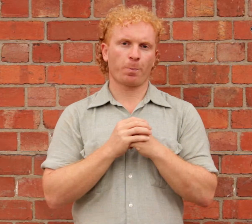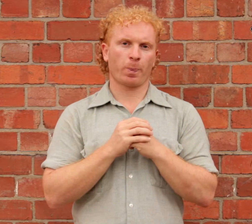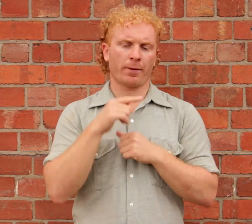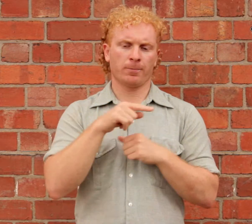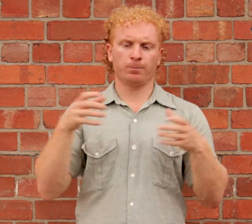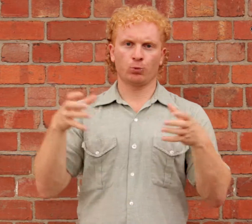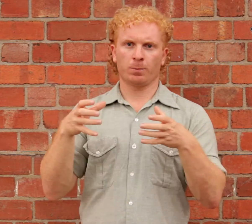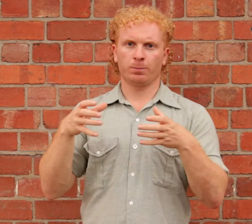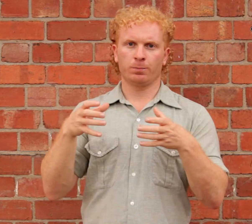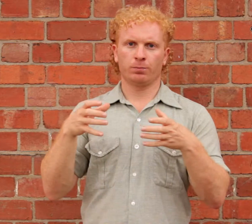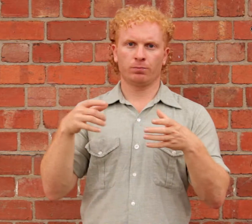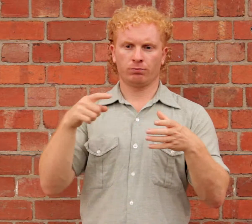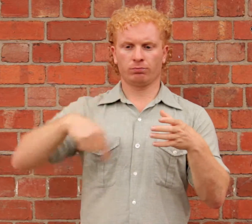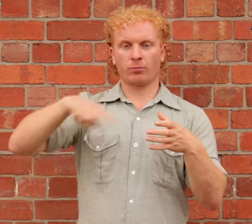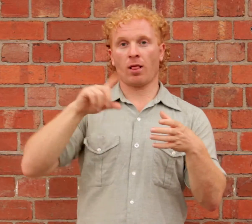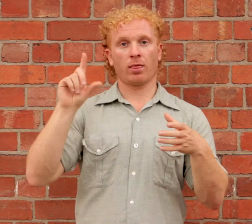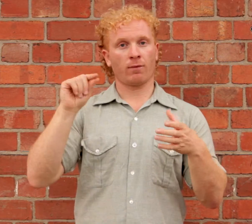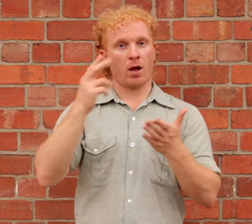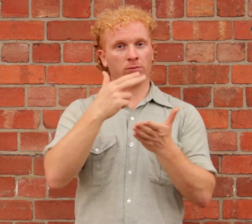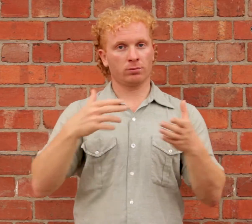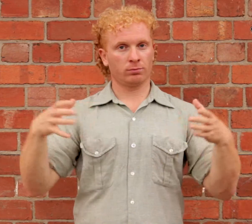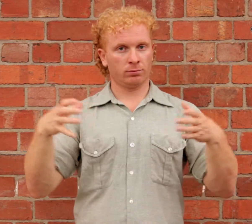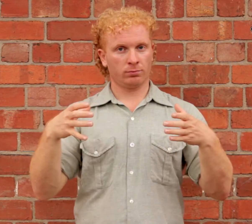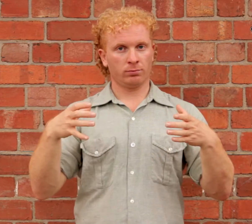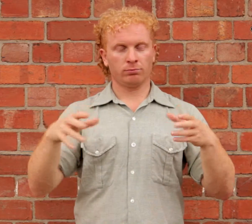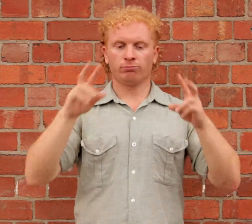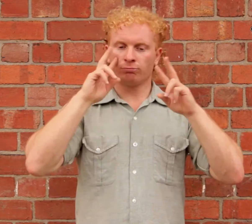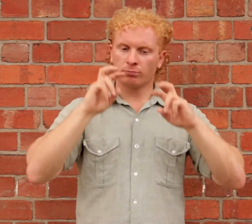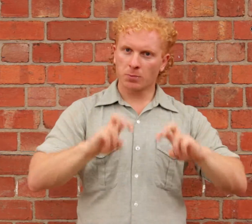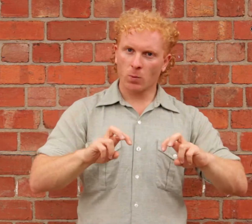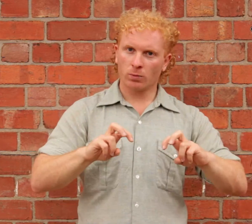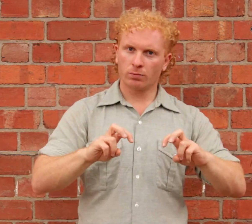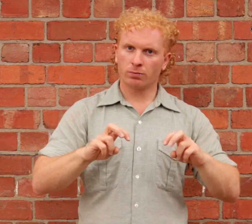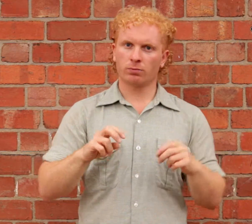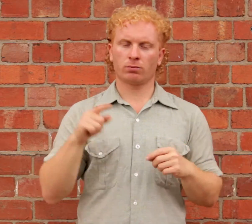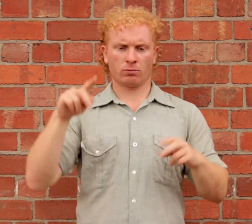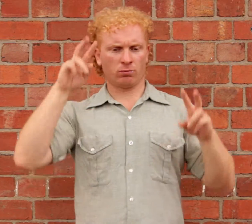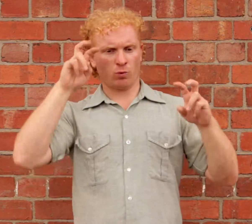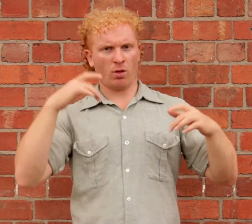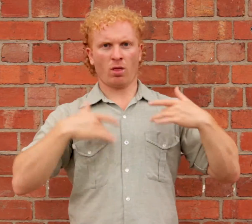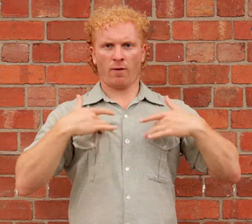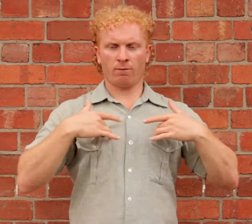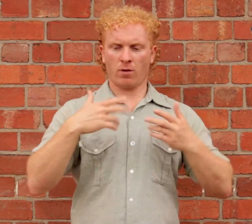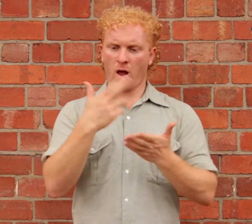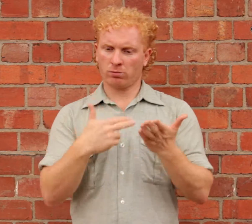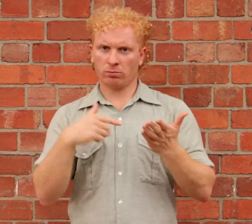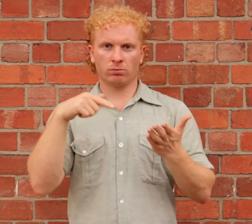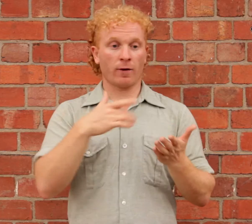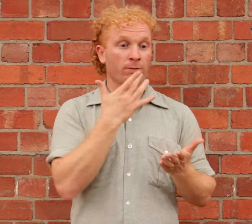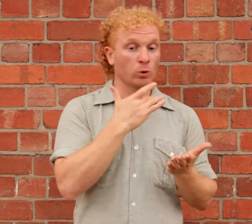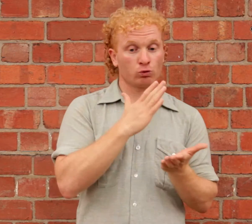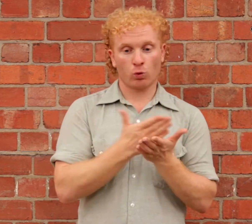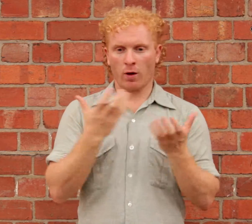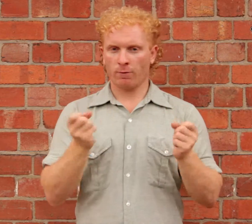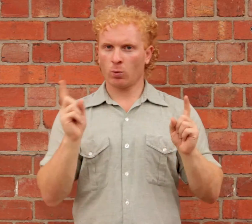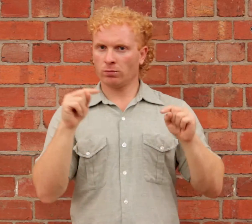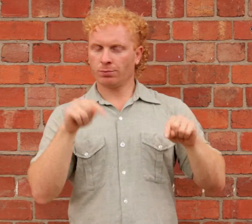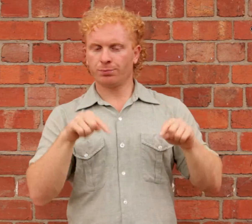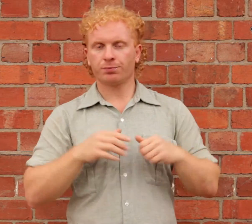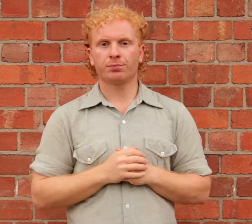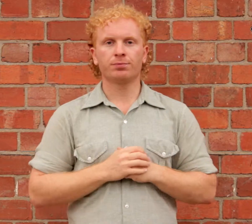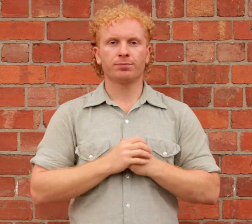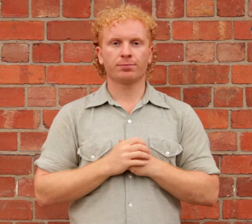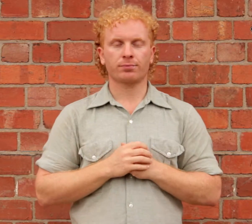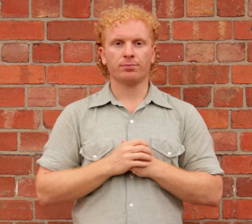Eleven artists explore authenticity and forgery in art and life.